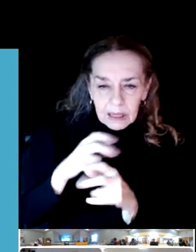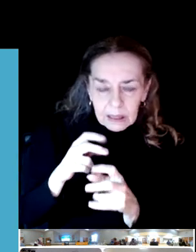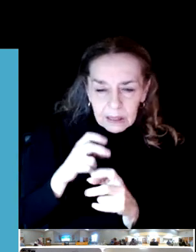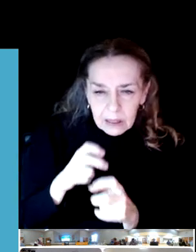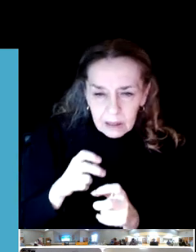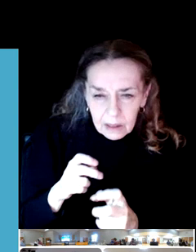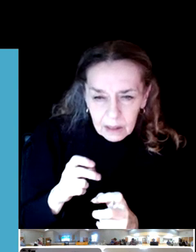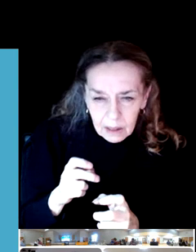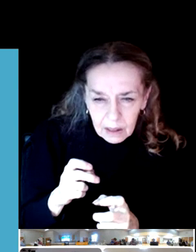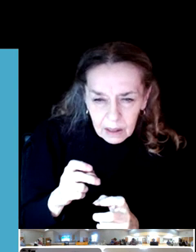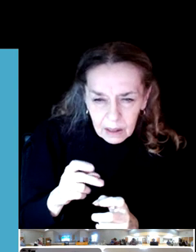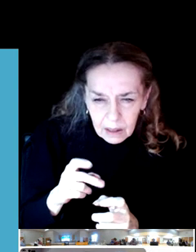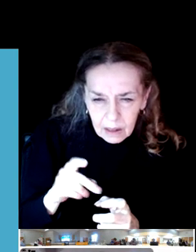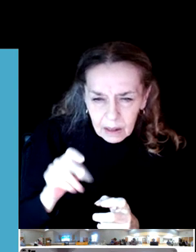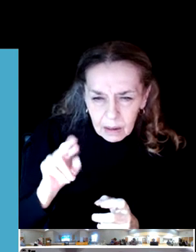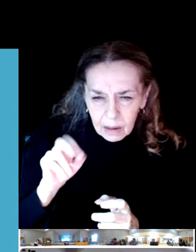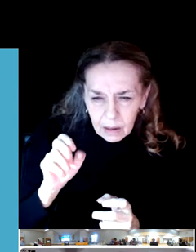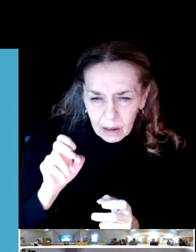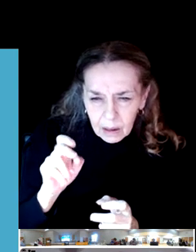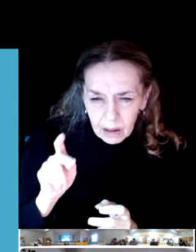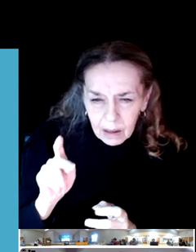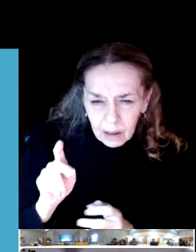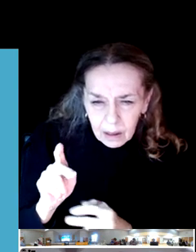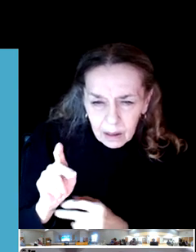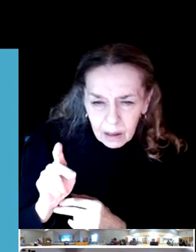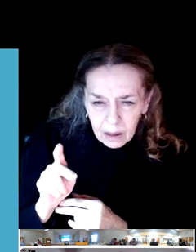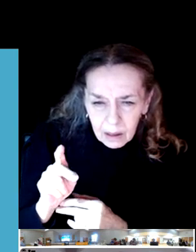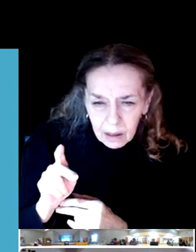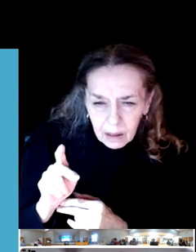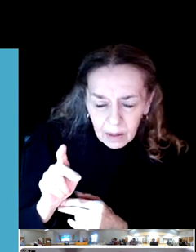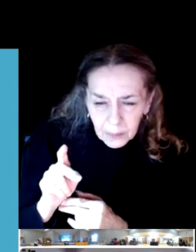I'd love to see full-season access to particular facilities like Camp Putt for a discounted